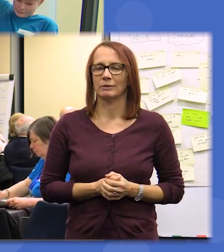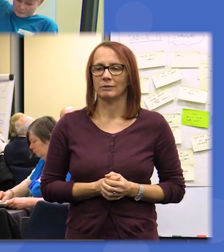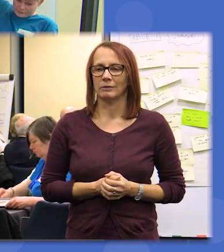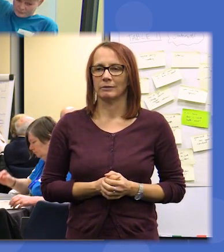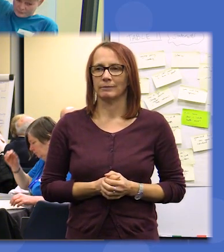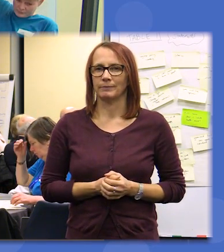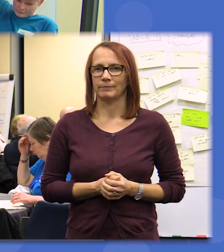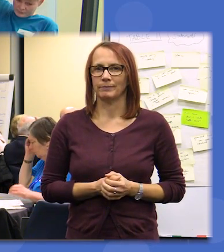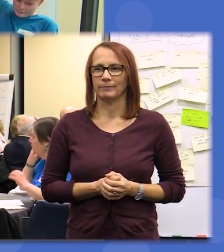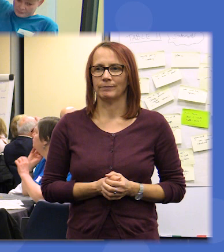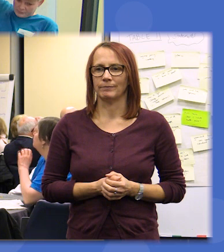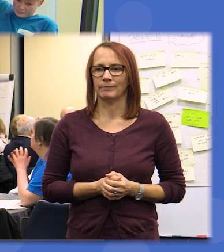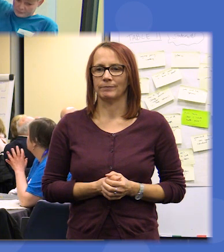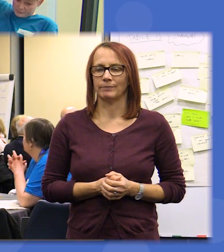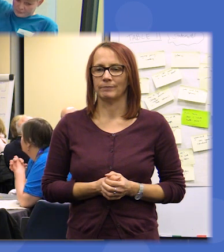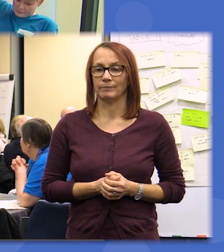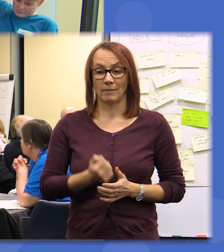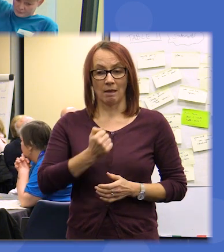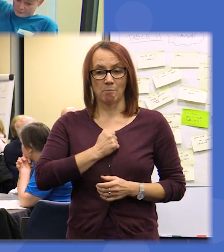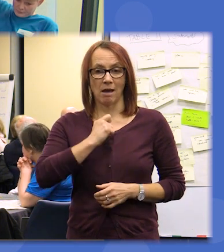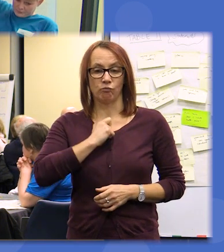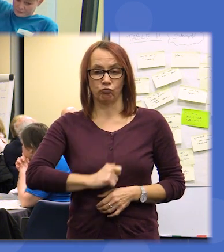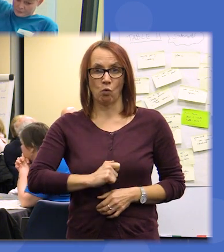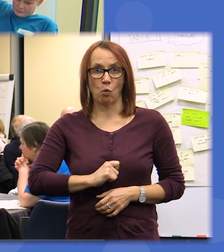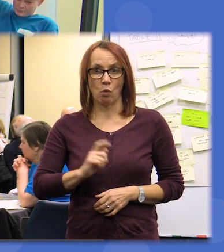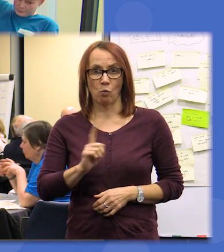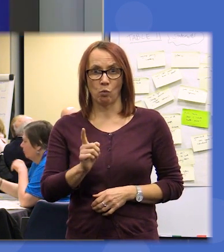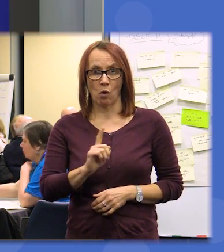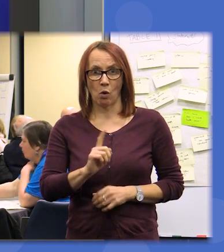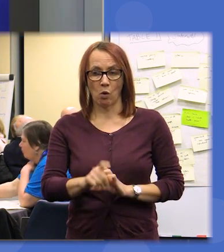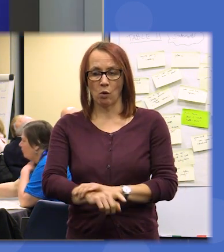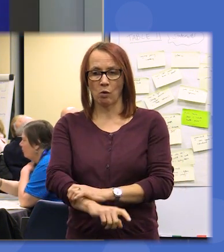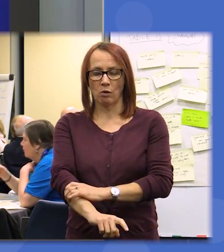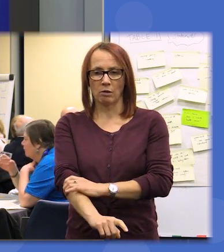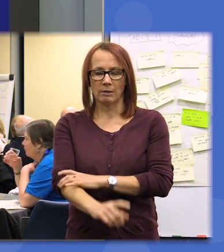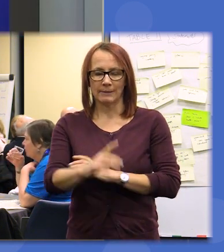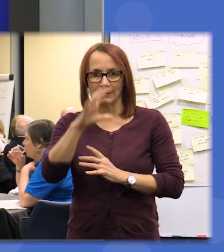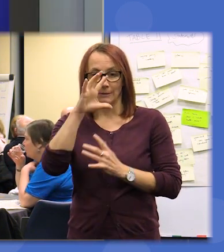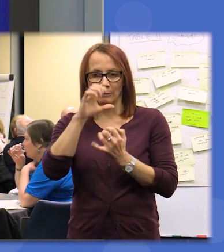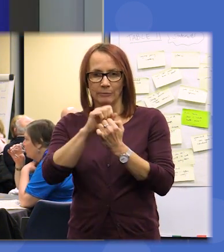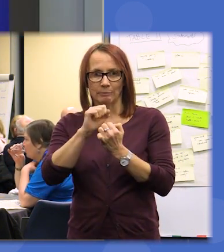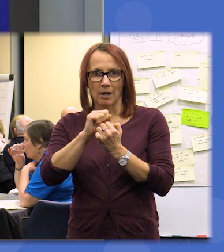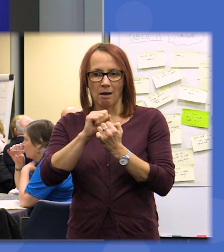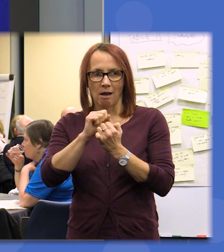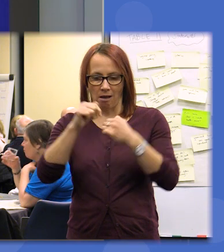think again I think you know my role here is to mark the historic event this